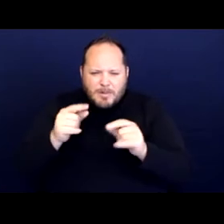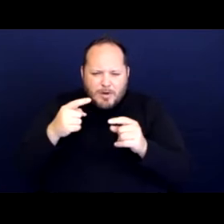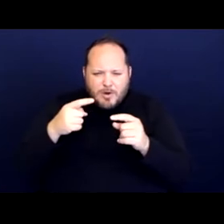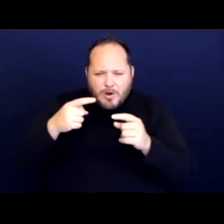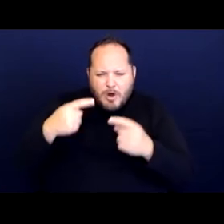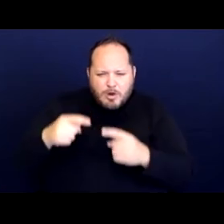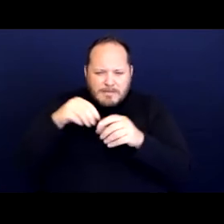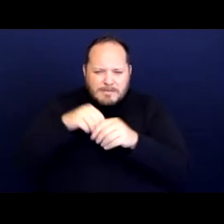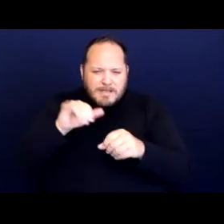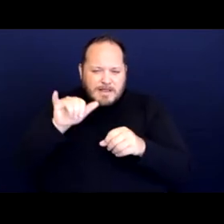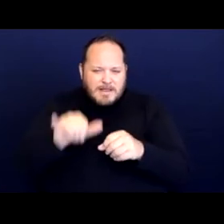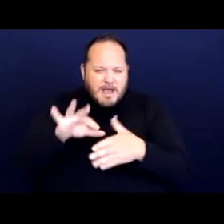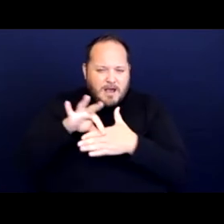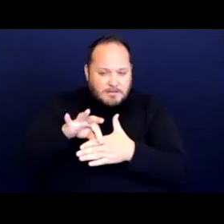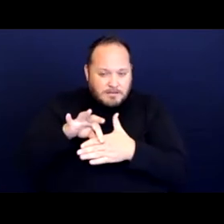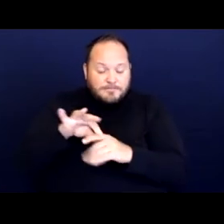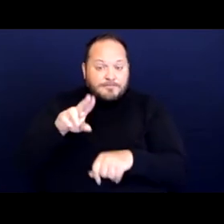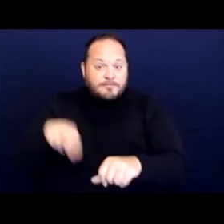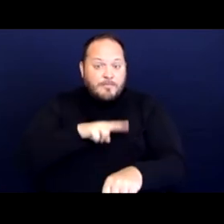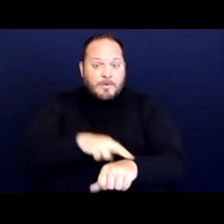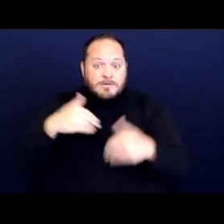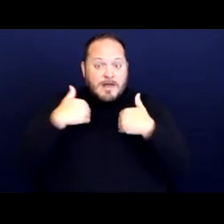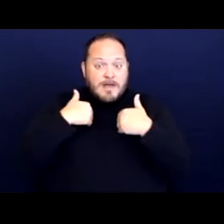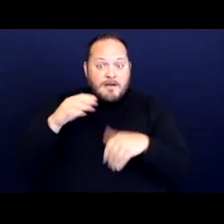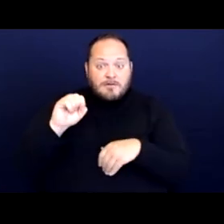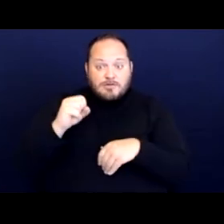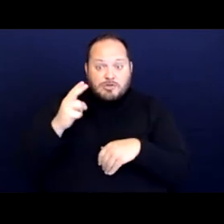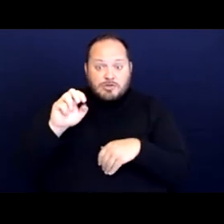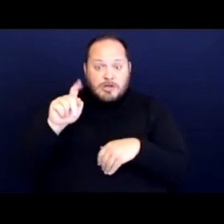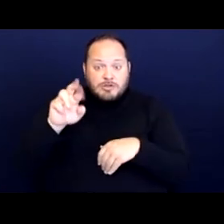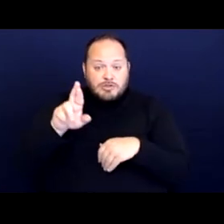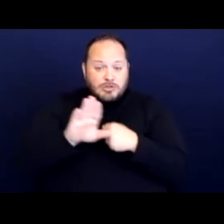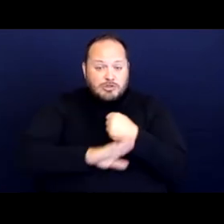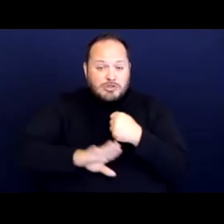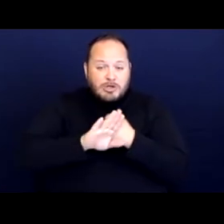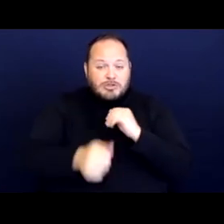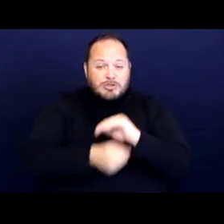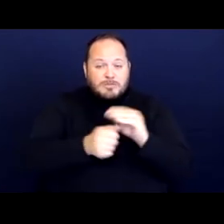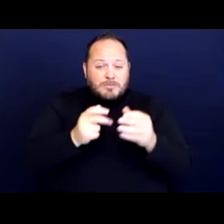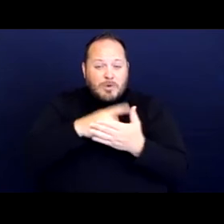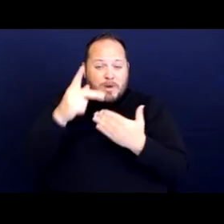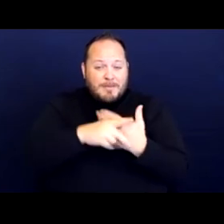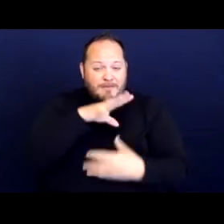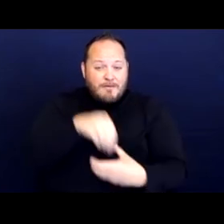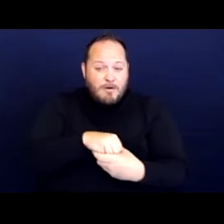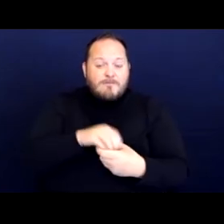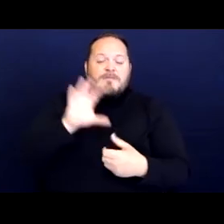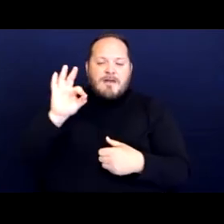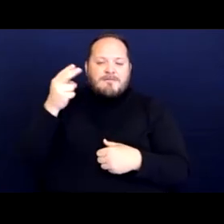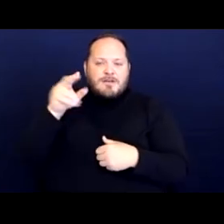And of course, if there is a shelter program involved the FHAA could be highly relevant as well.